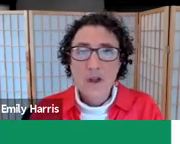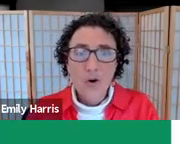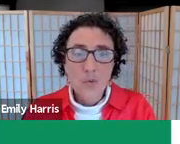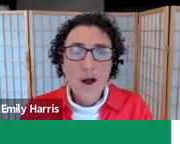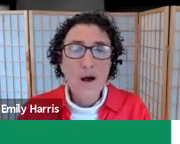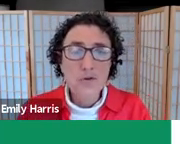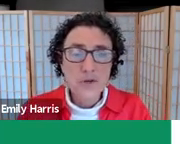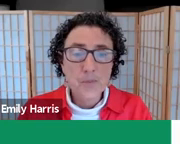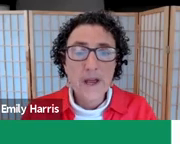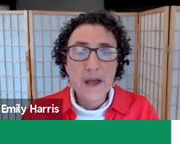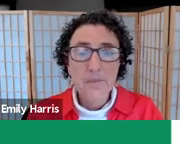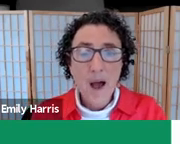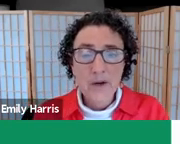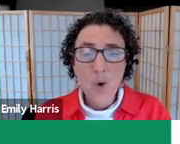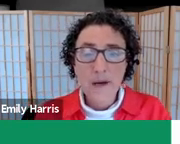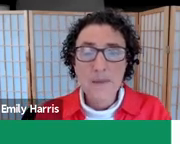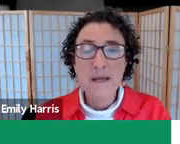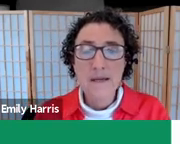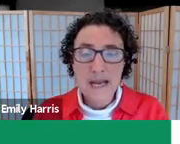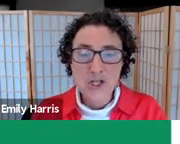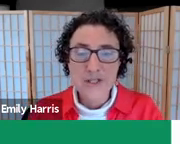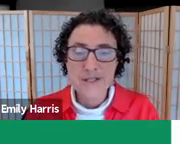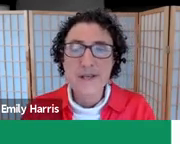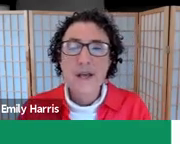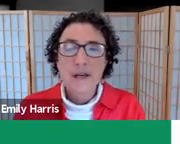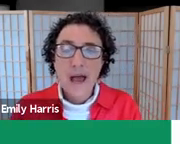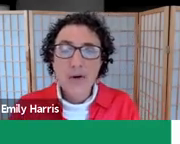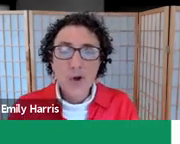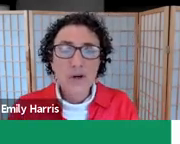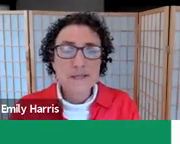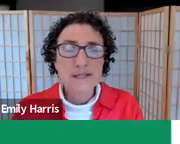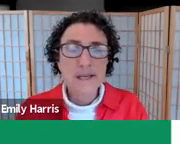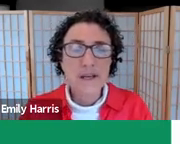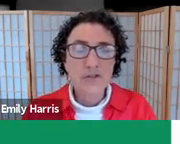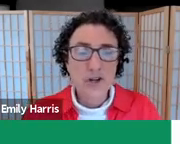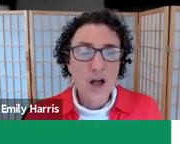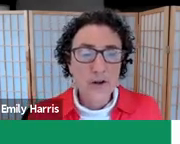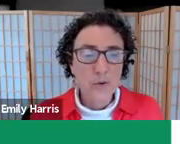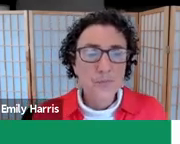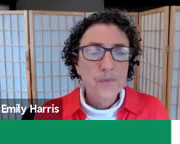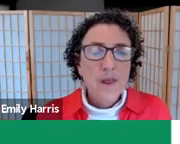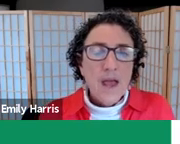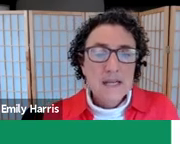the Ottawa, Ojibwe, and Pottawatomie nations, now known as the city of Chicago.